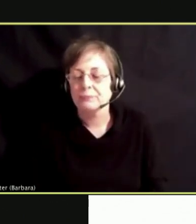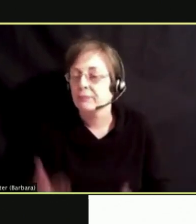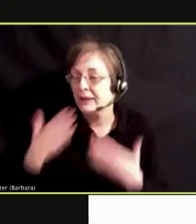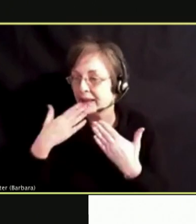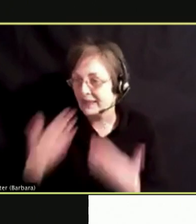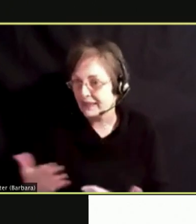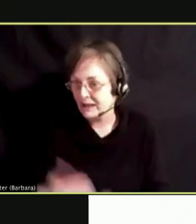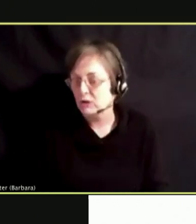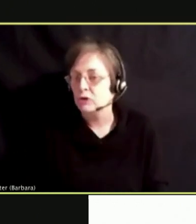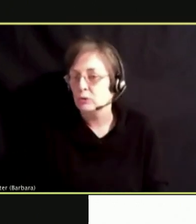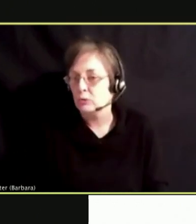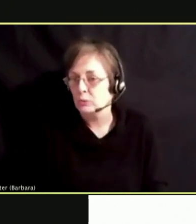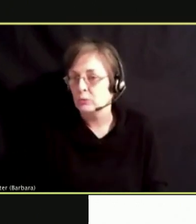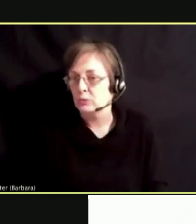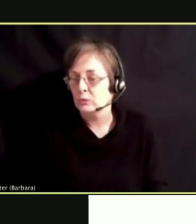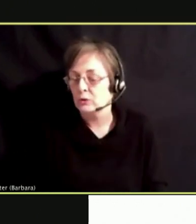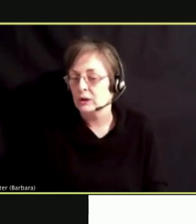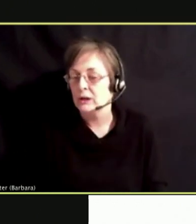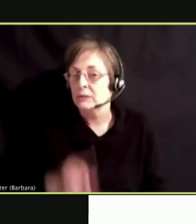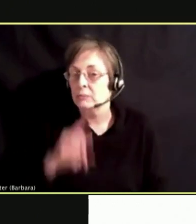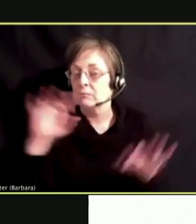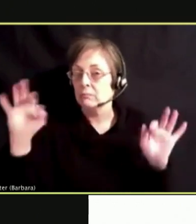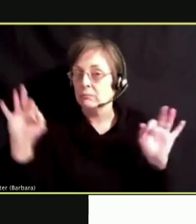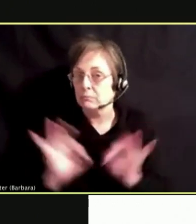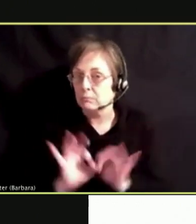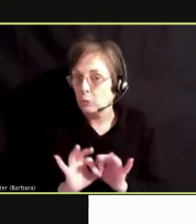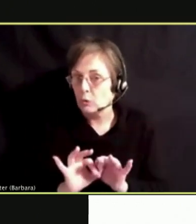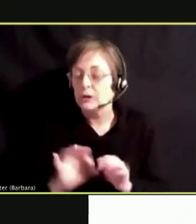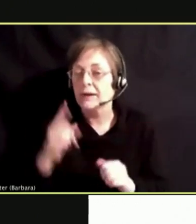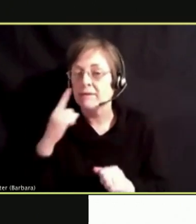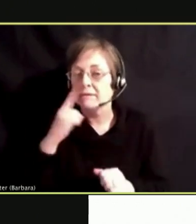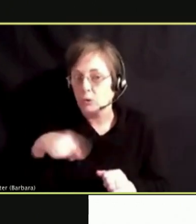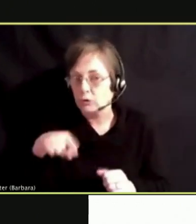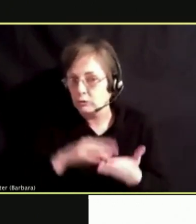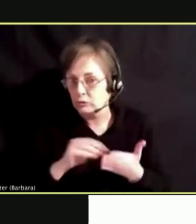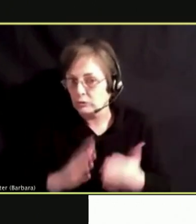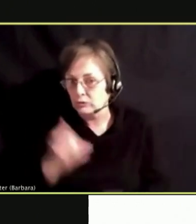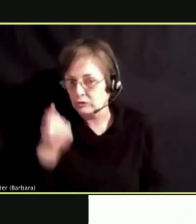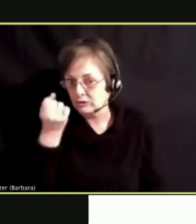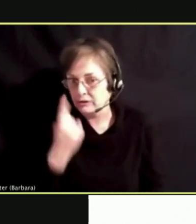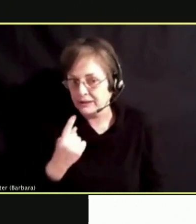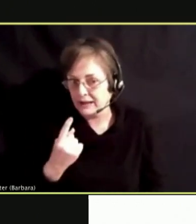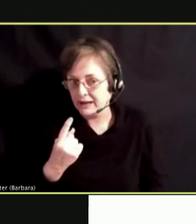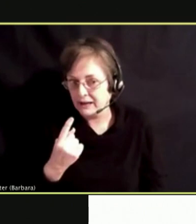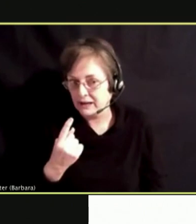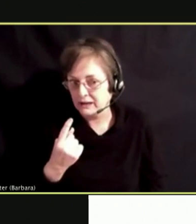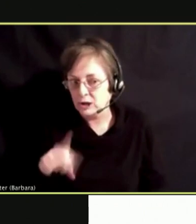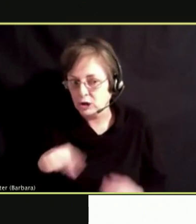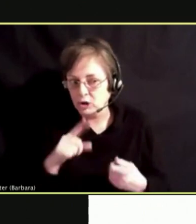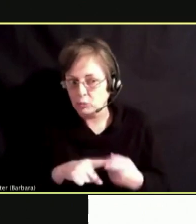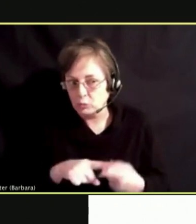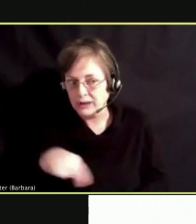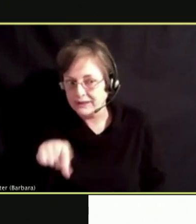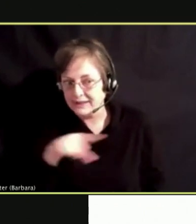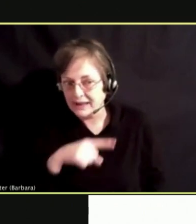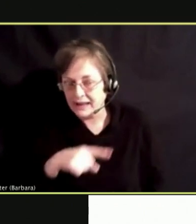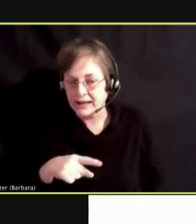IT IS REALLY IMPORTANT FOR OUR STUDENTS TO UNDERSTAND WHEN THEY ARE INGESTING THESE CHEMICALS,